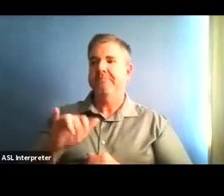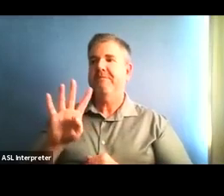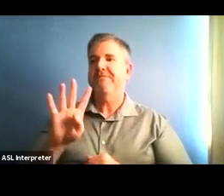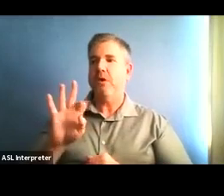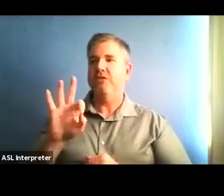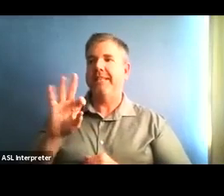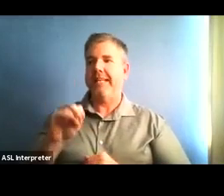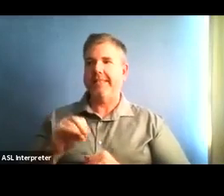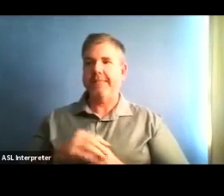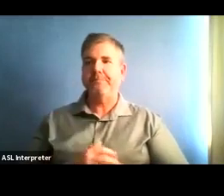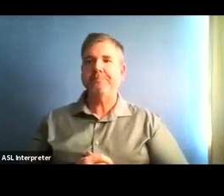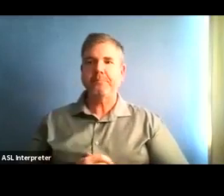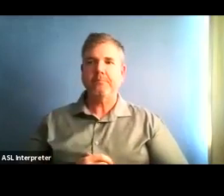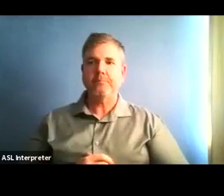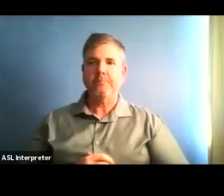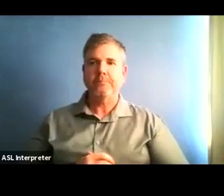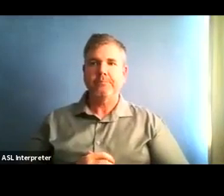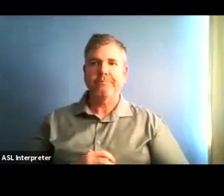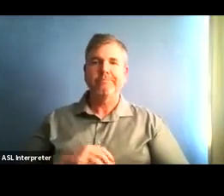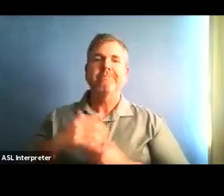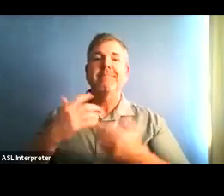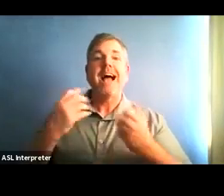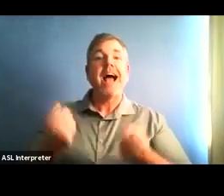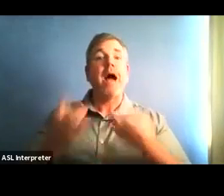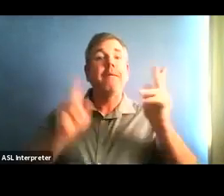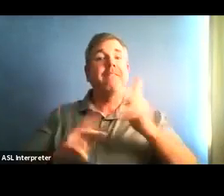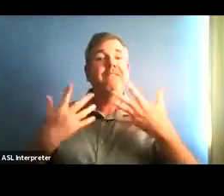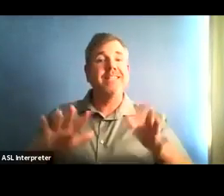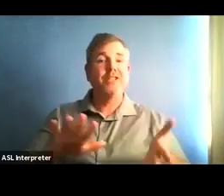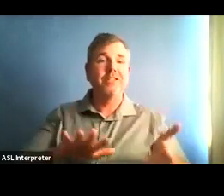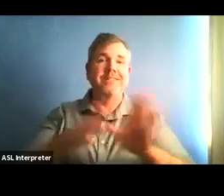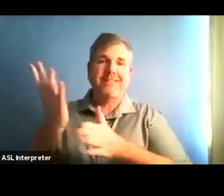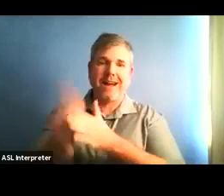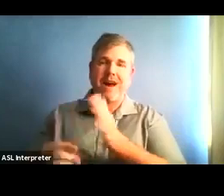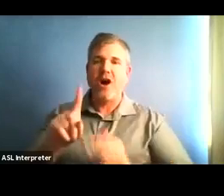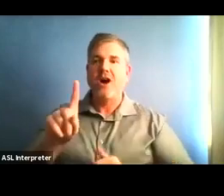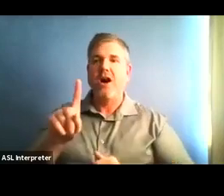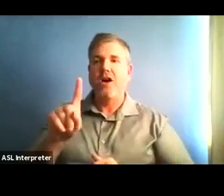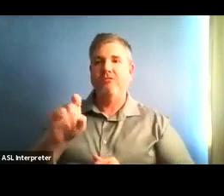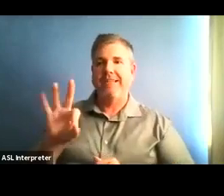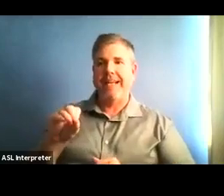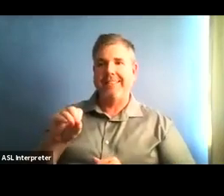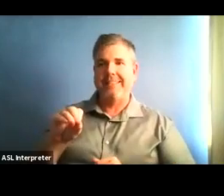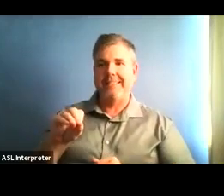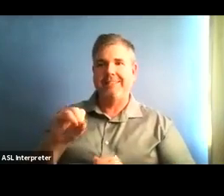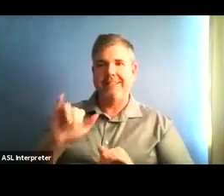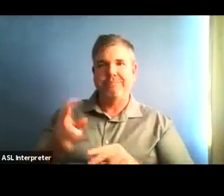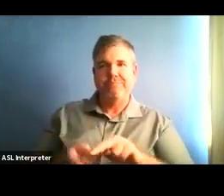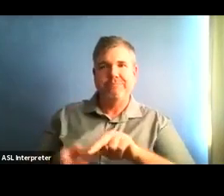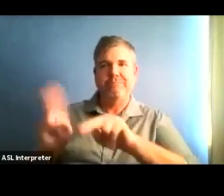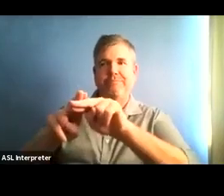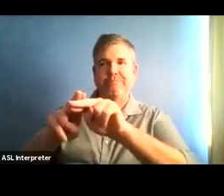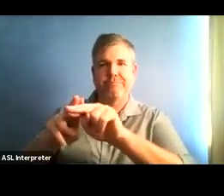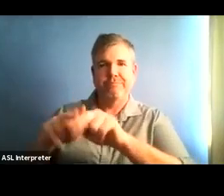which represents an increase of six deaths reported in the last twenty four hours. We have now completed nearly one hundred